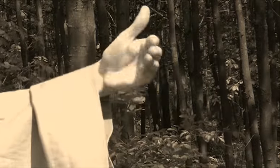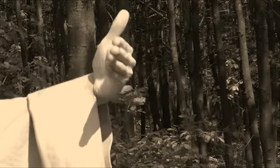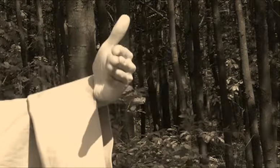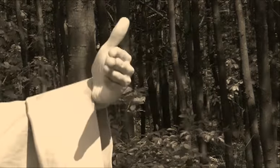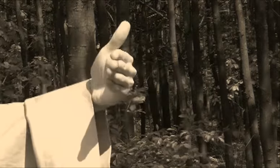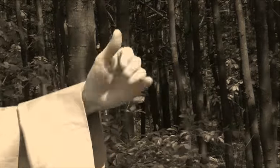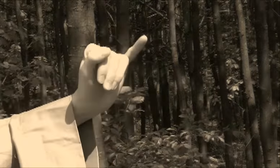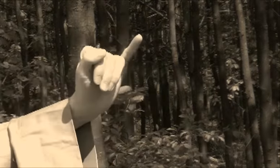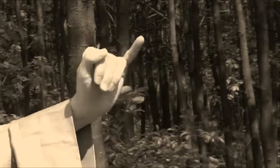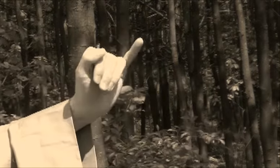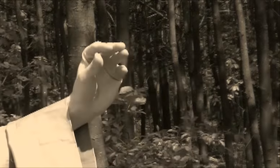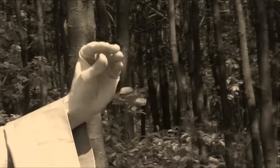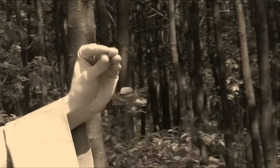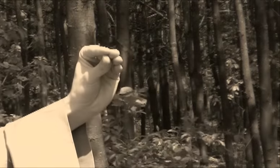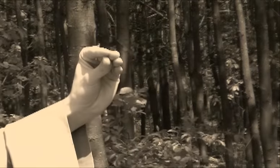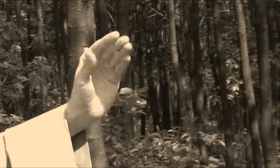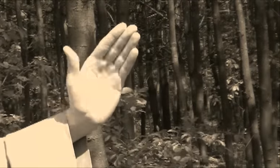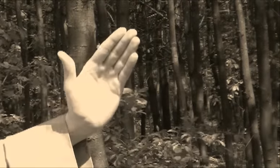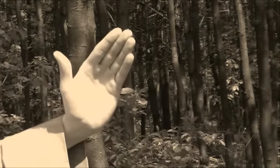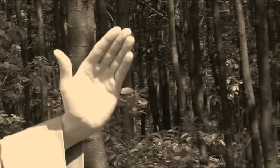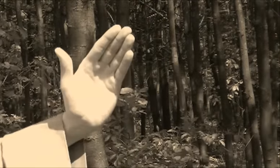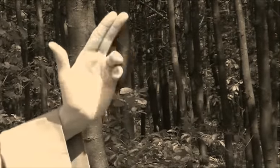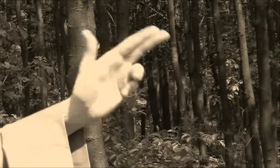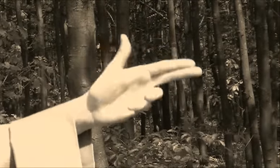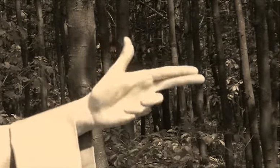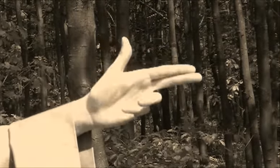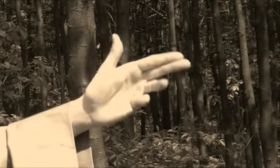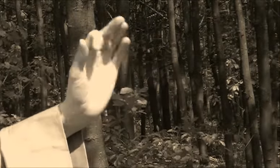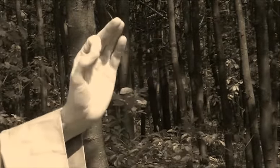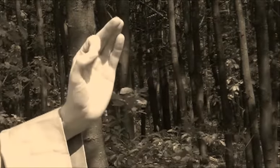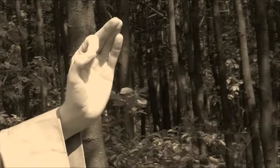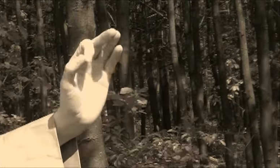Mieszko!!!